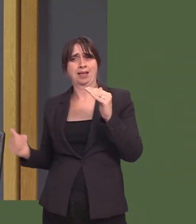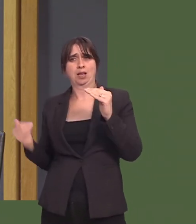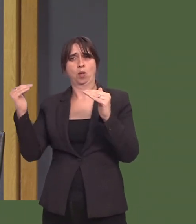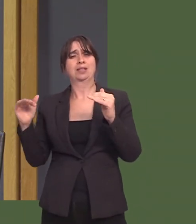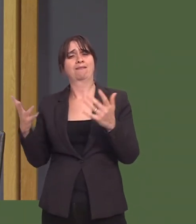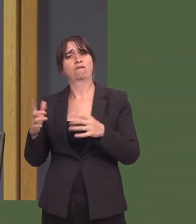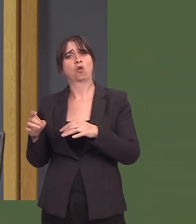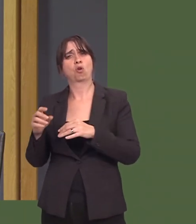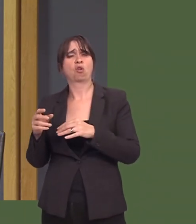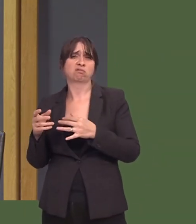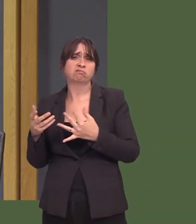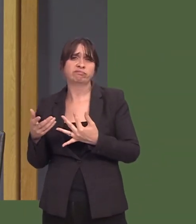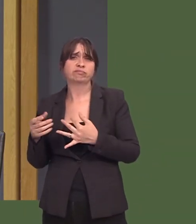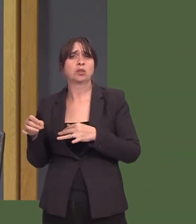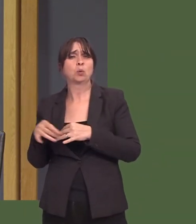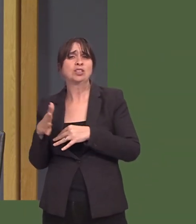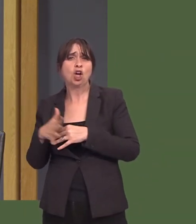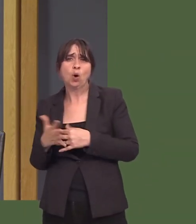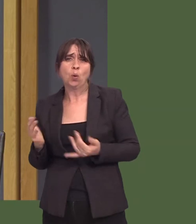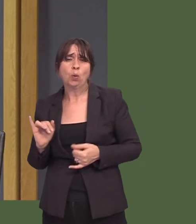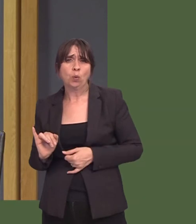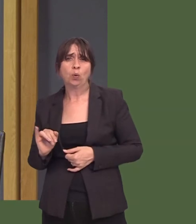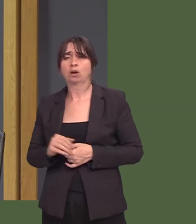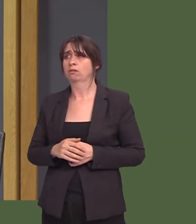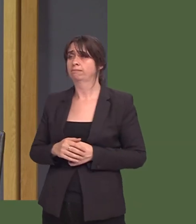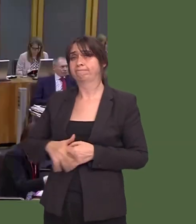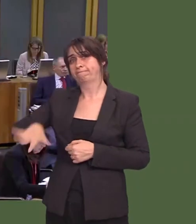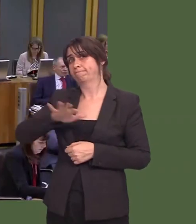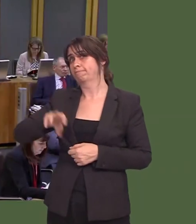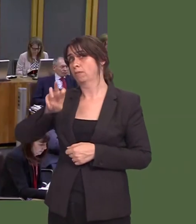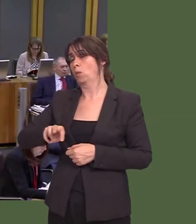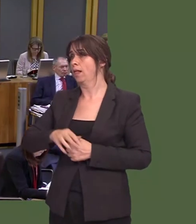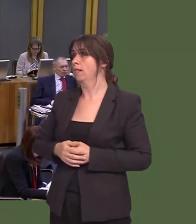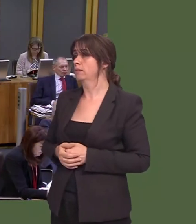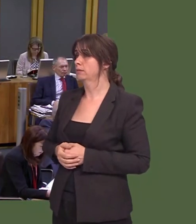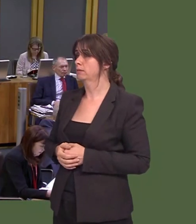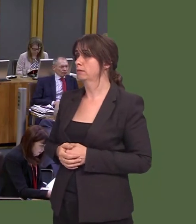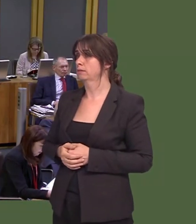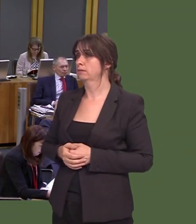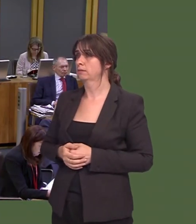constituency of Cynon Valley and elsewhere in Wales? Carwyn Jones: I met with representatives from the south Wales National Union of Mineworkers